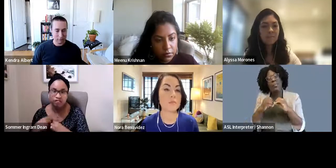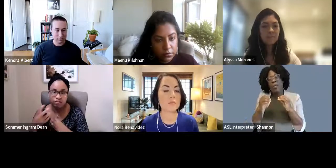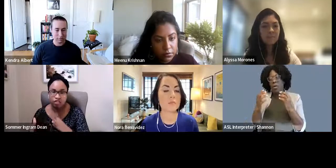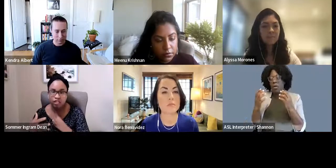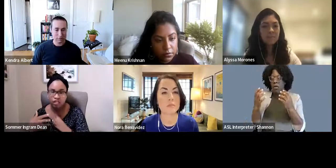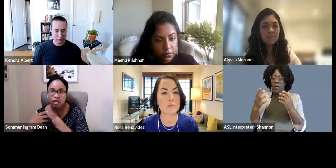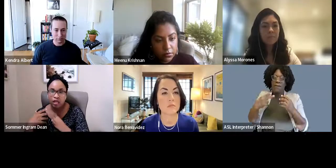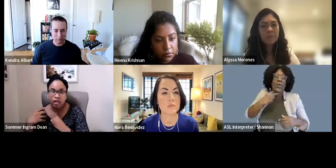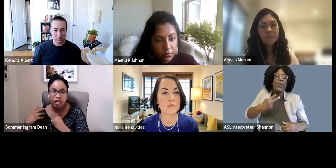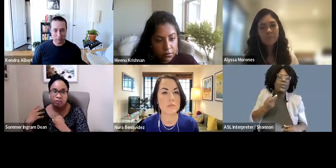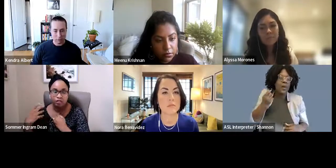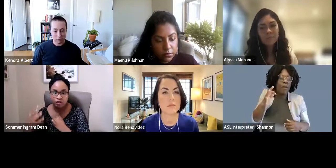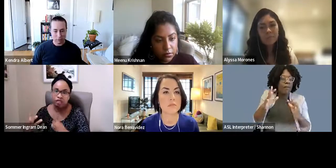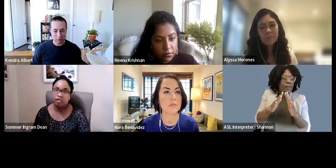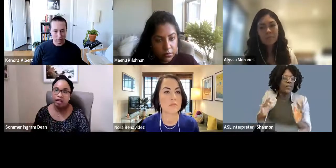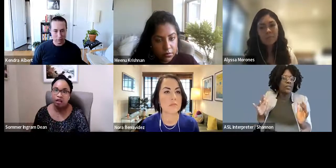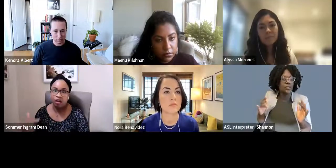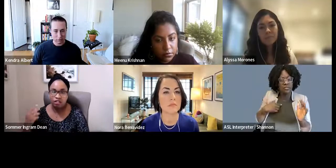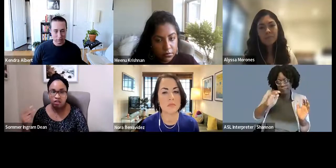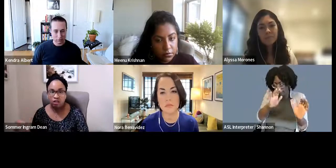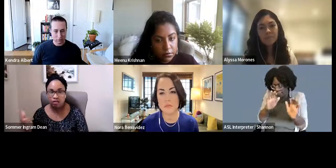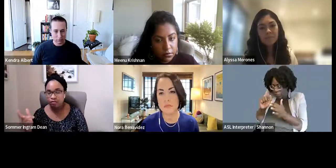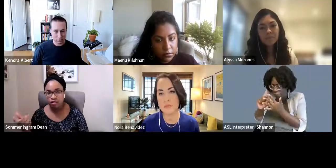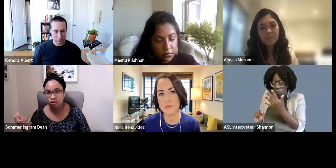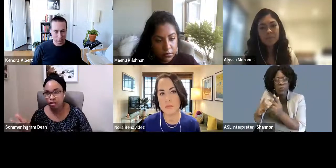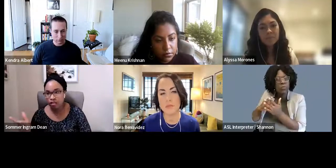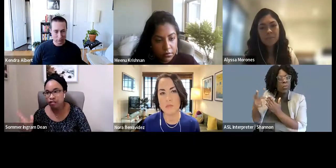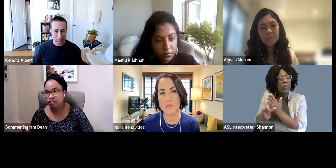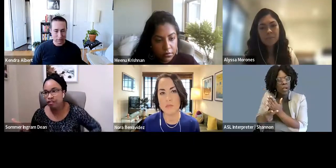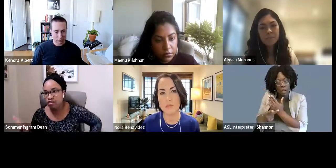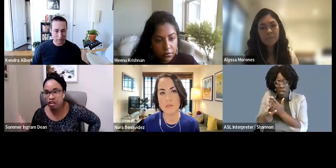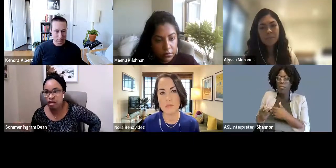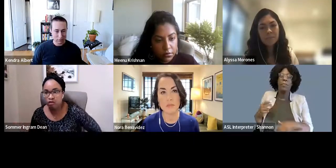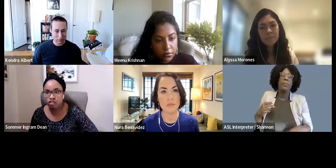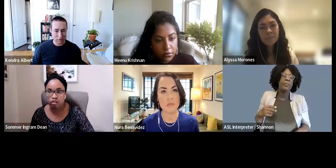of diversity to this dialogue. I saw, you know, quickly in the chat a question